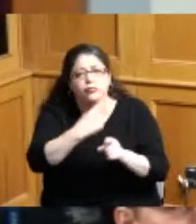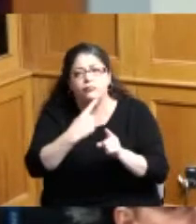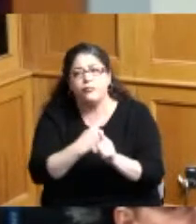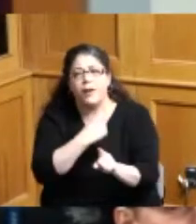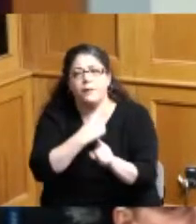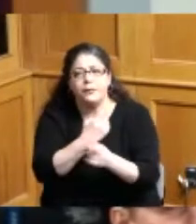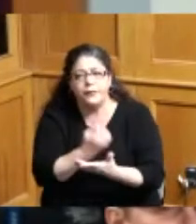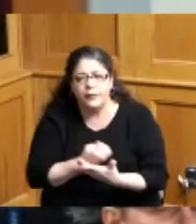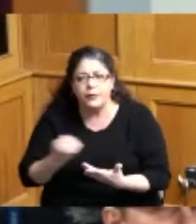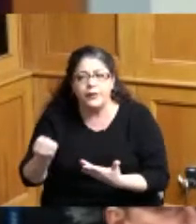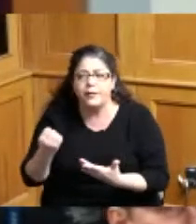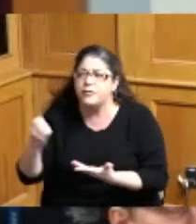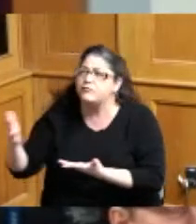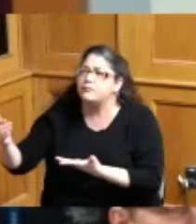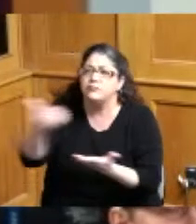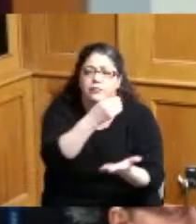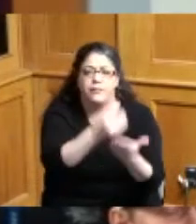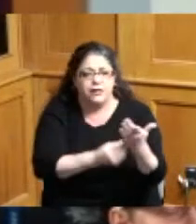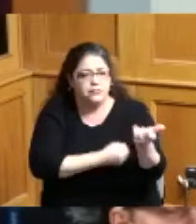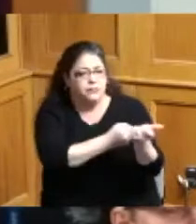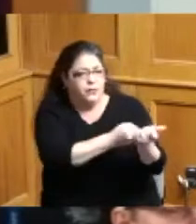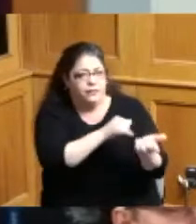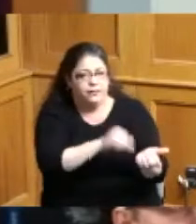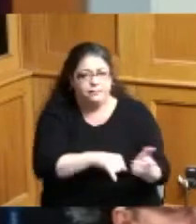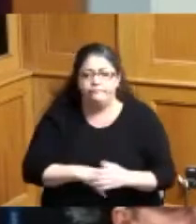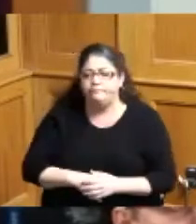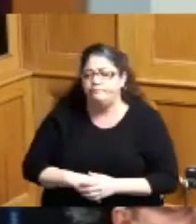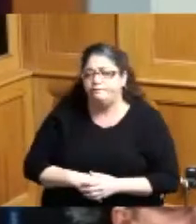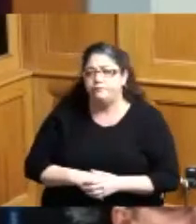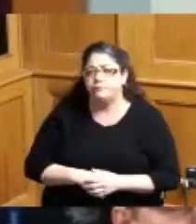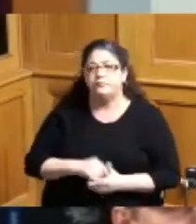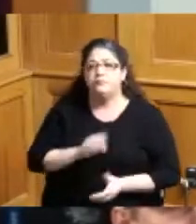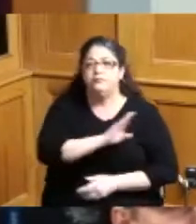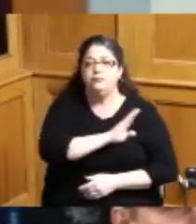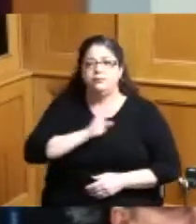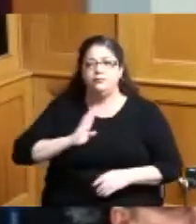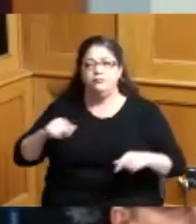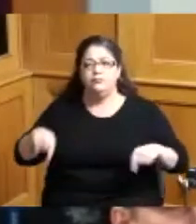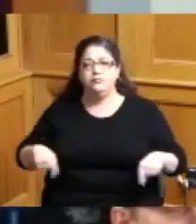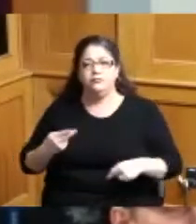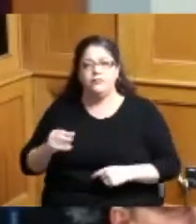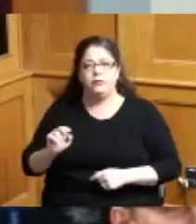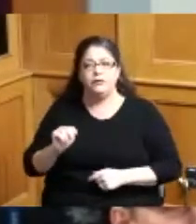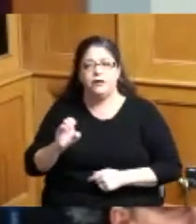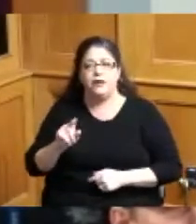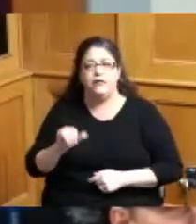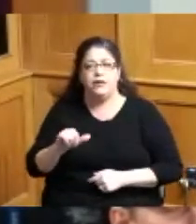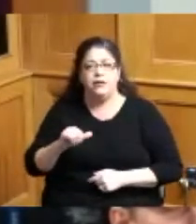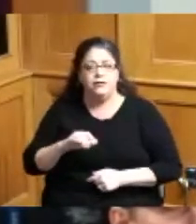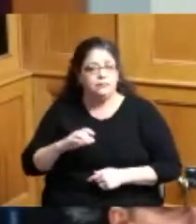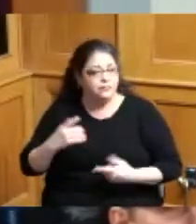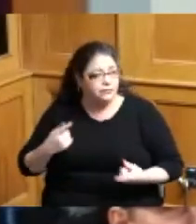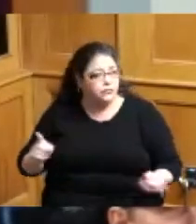now now therefore being proclaimed by the Board of County Commissioner as we declare proclaim that